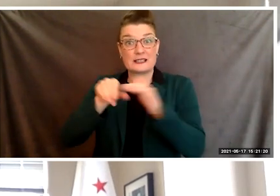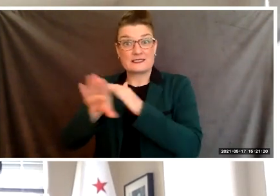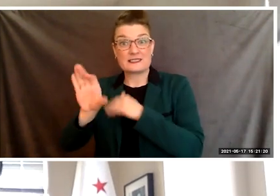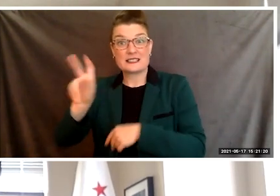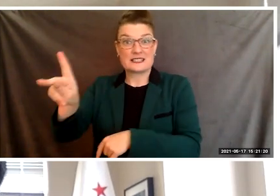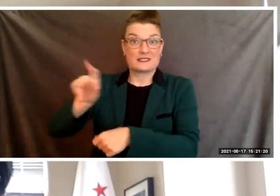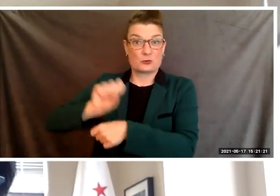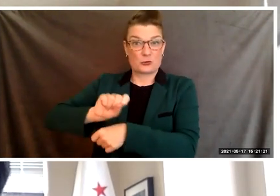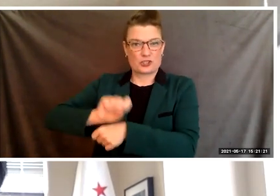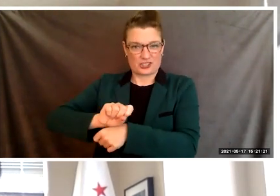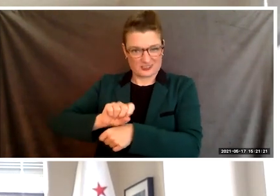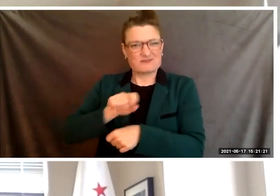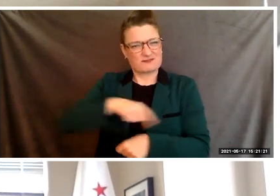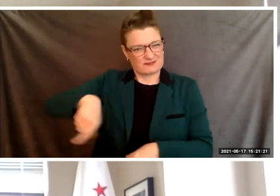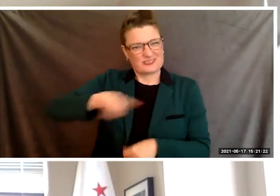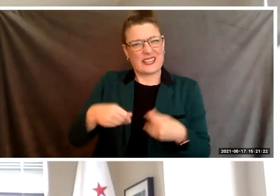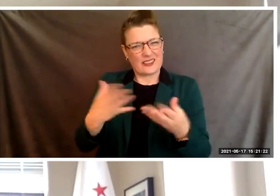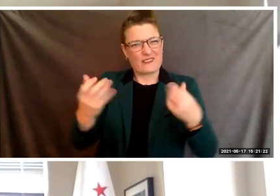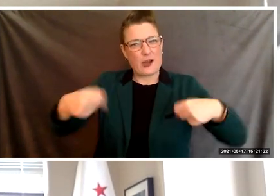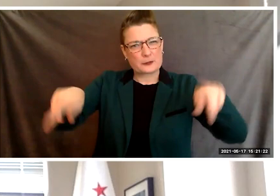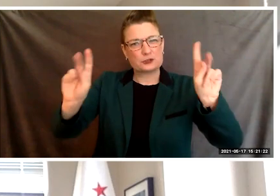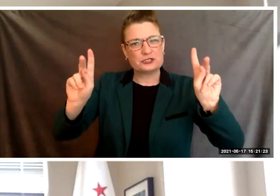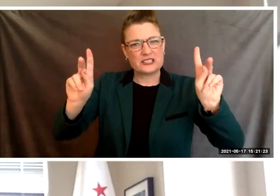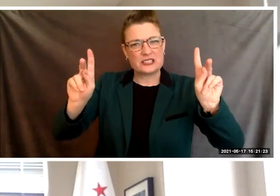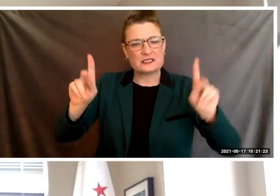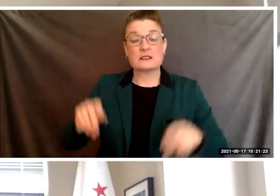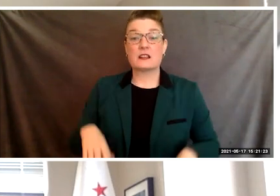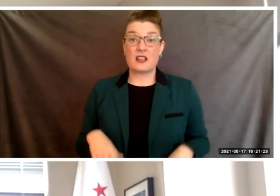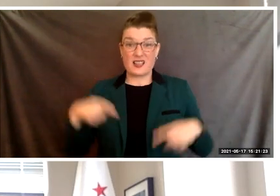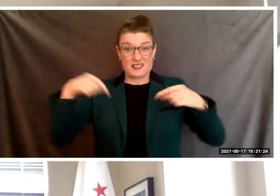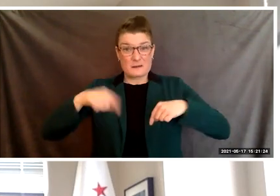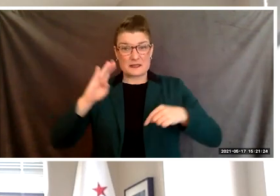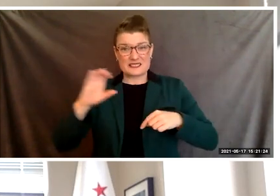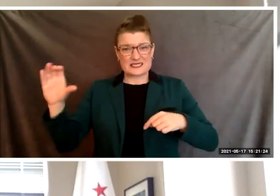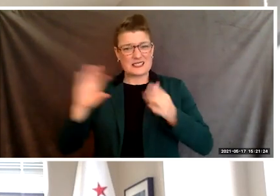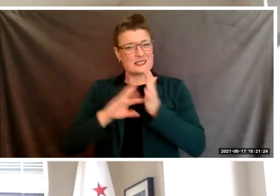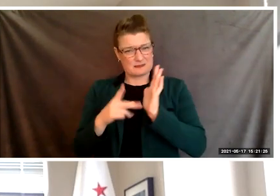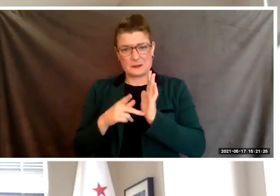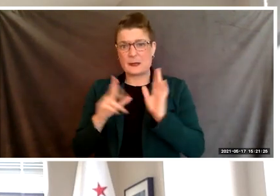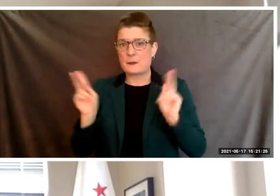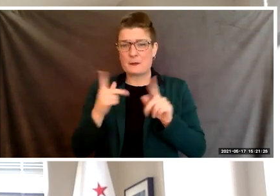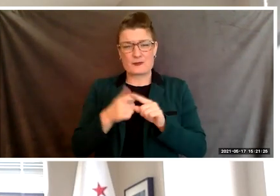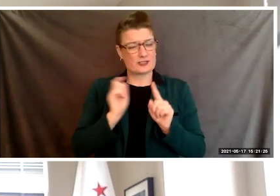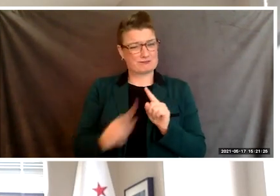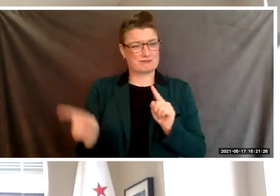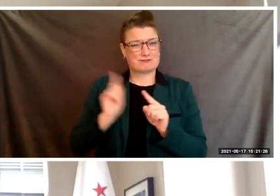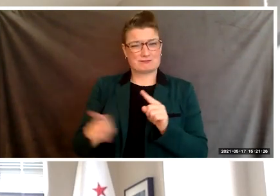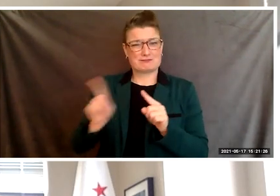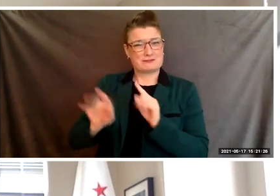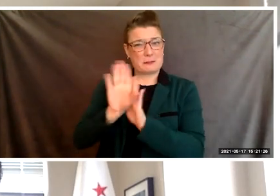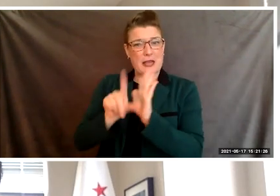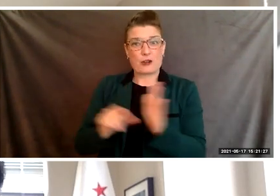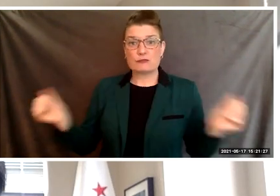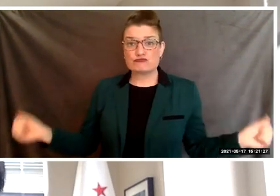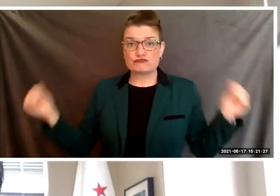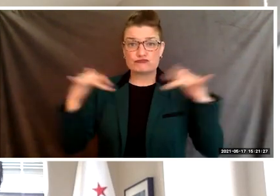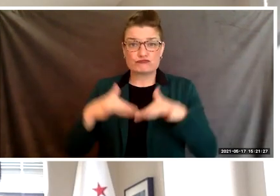BCC is a place where people of all walks of life can come together, learn together, and collaborate.